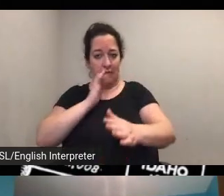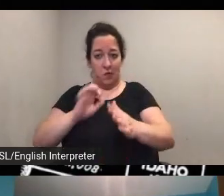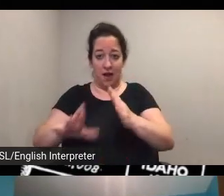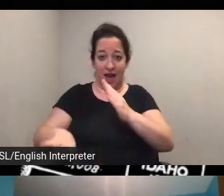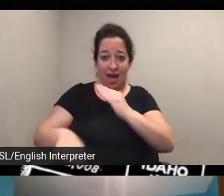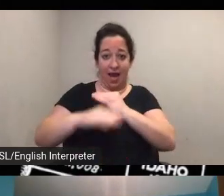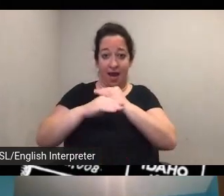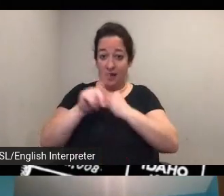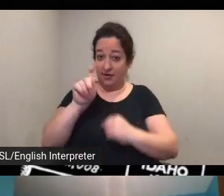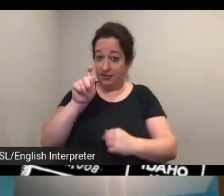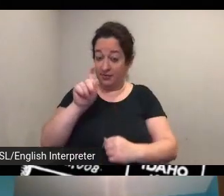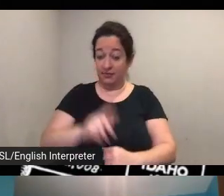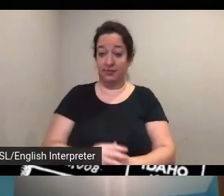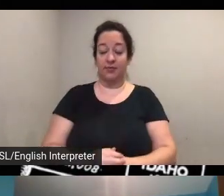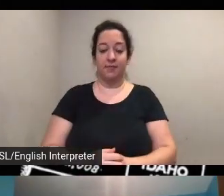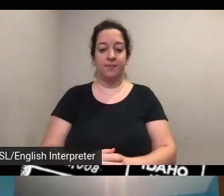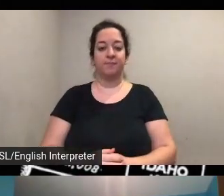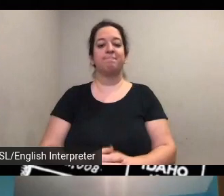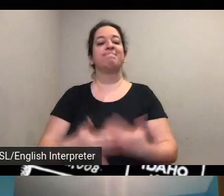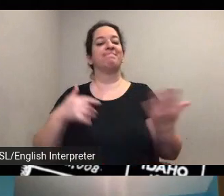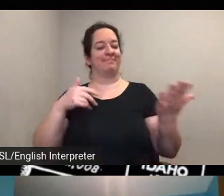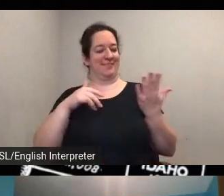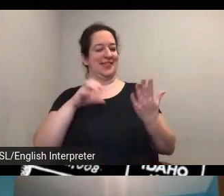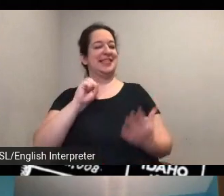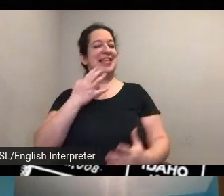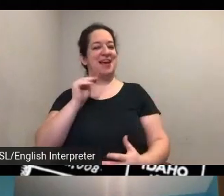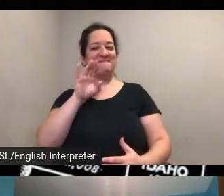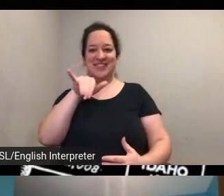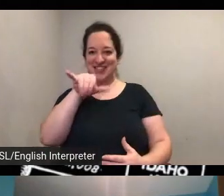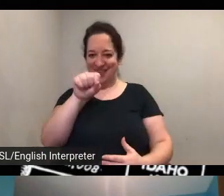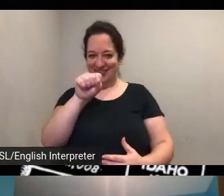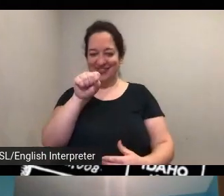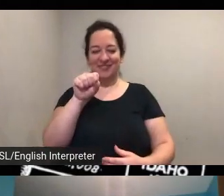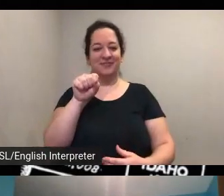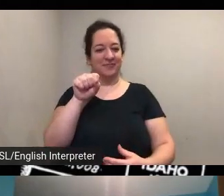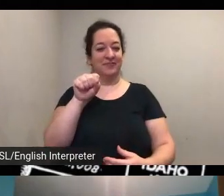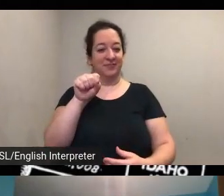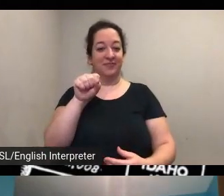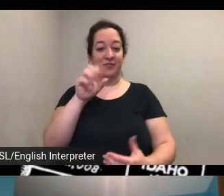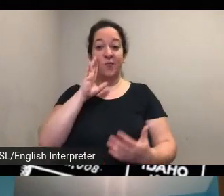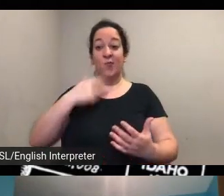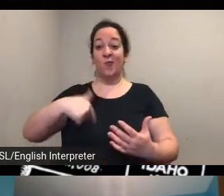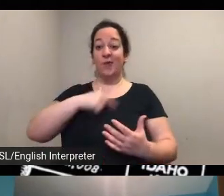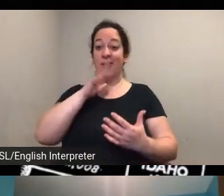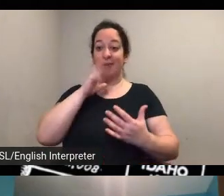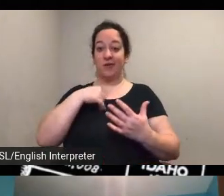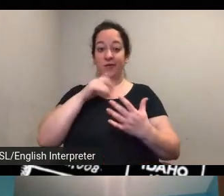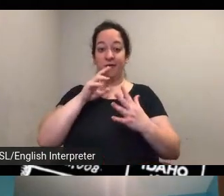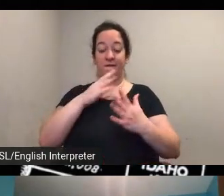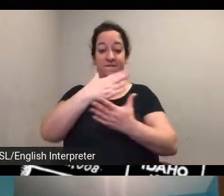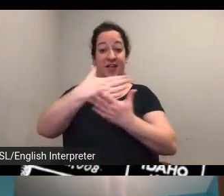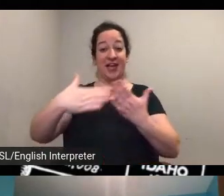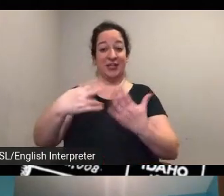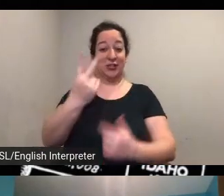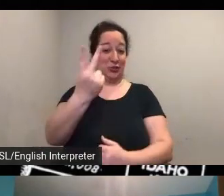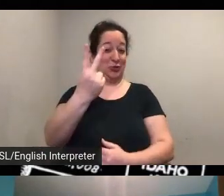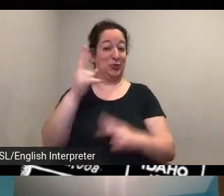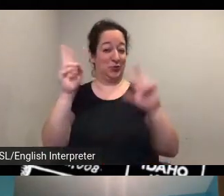well yes as a matter of fact and and we are um moving into what we can call a phase two for this which involves